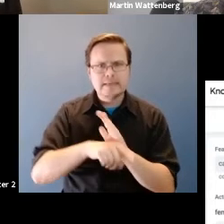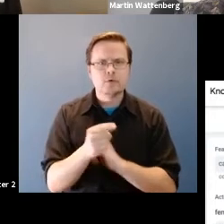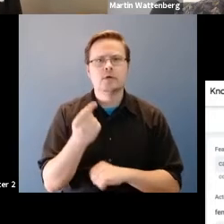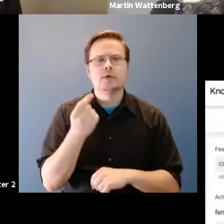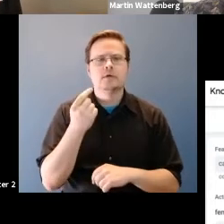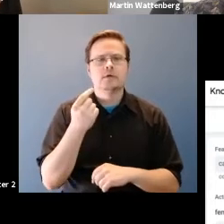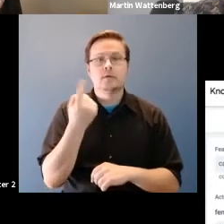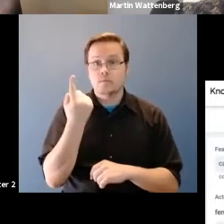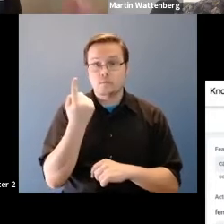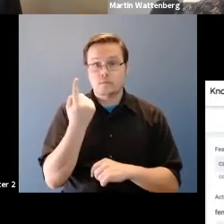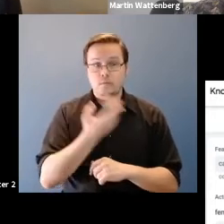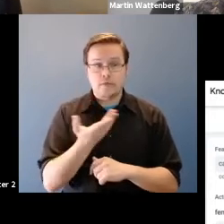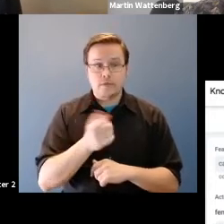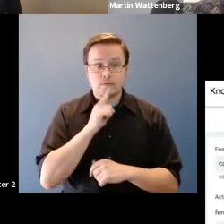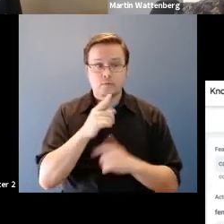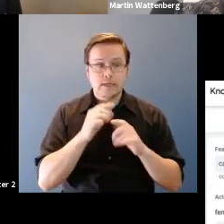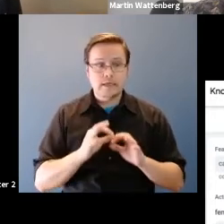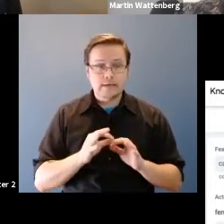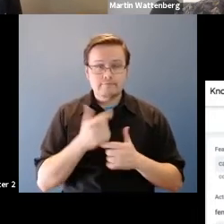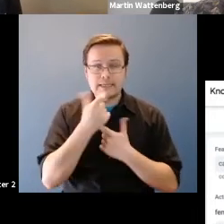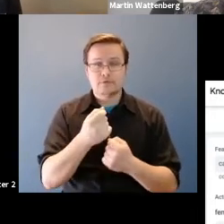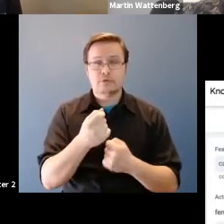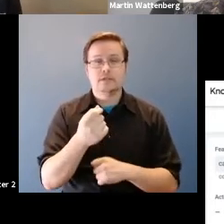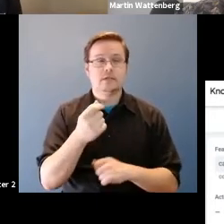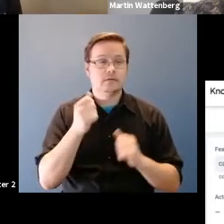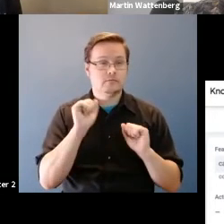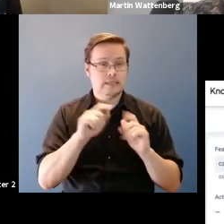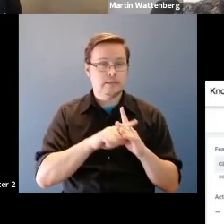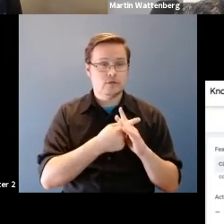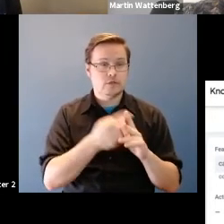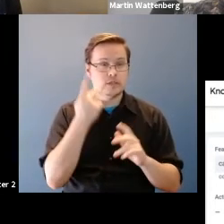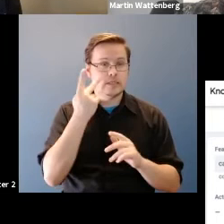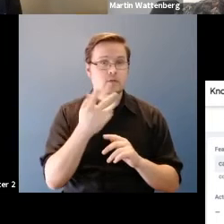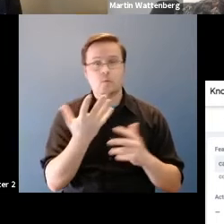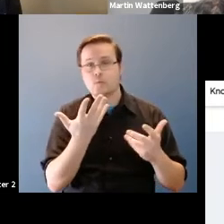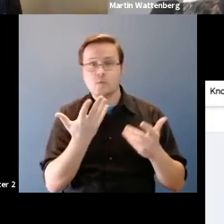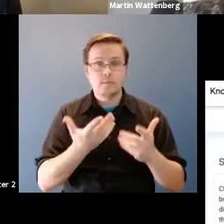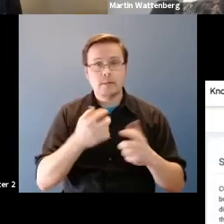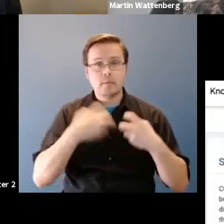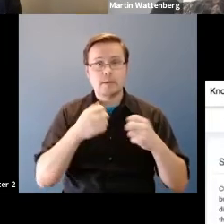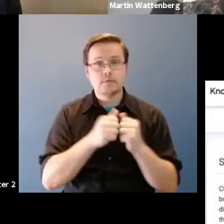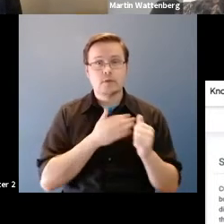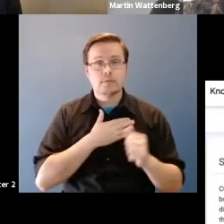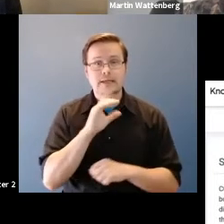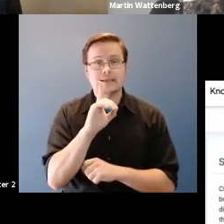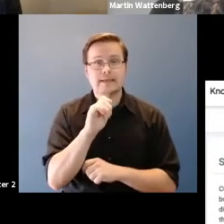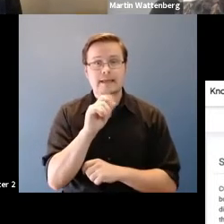Fernanda Viegas: is really interesting is to start to see you know what might be problems with my data set that I wasn't aware of before.